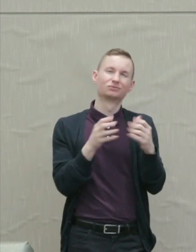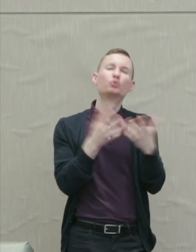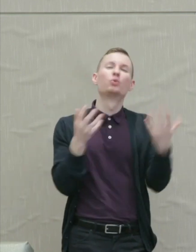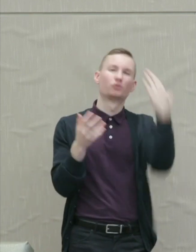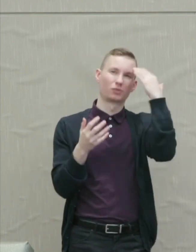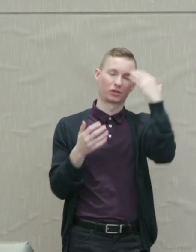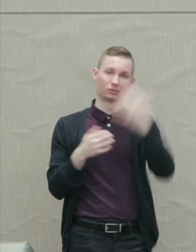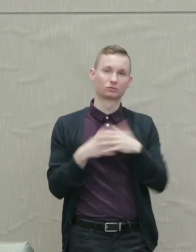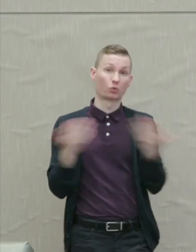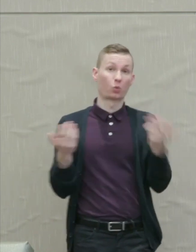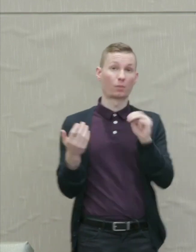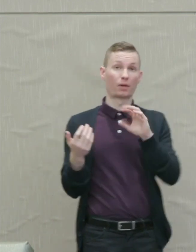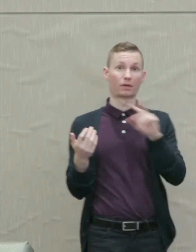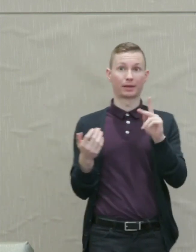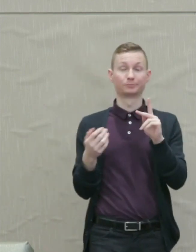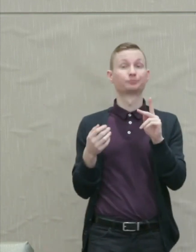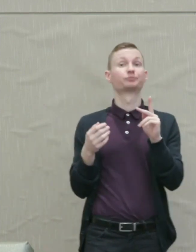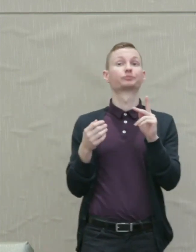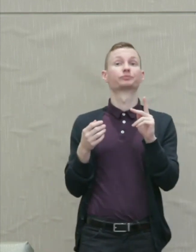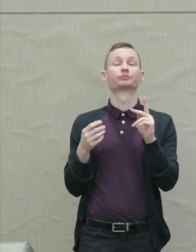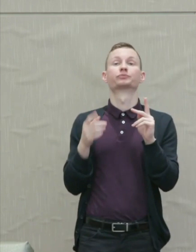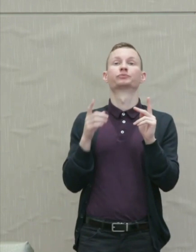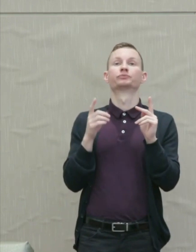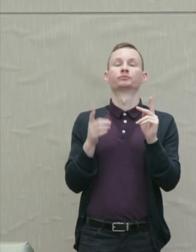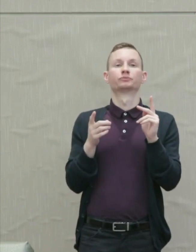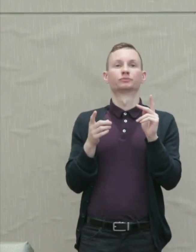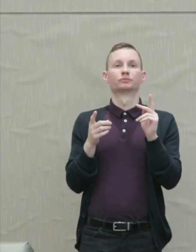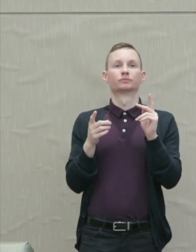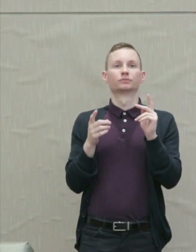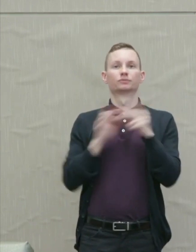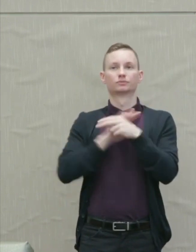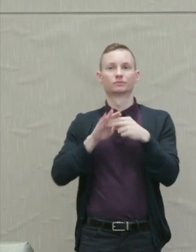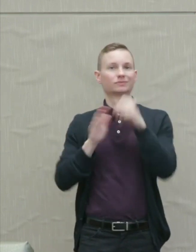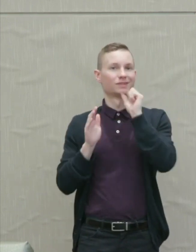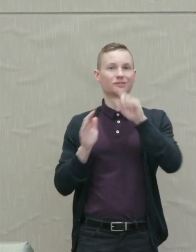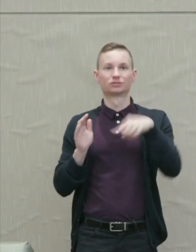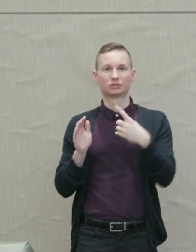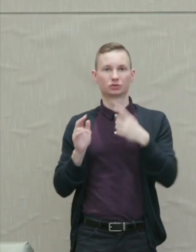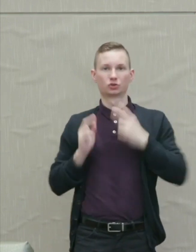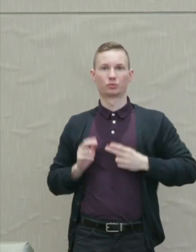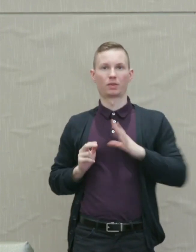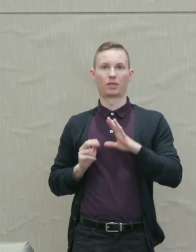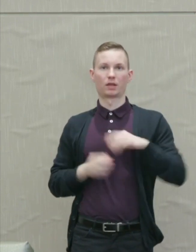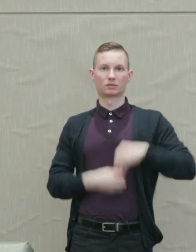So King of course was characterizing not just a deep seeded human tendency, but the actual